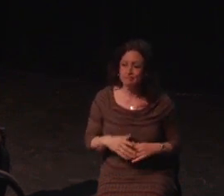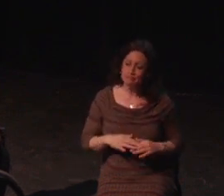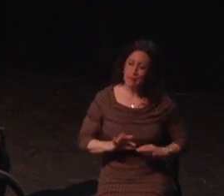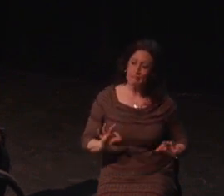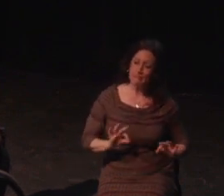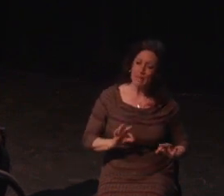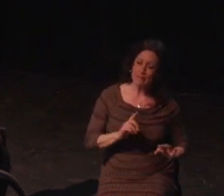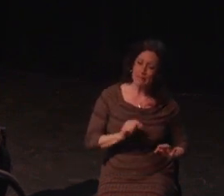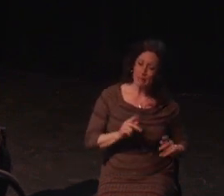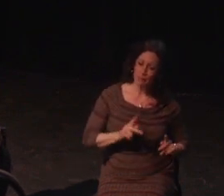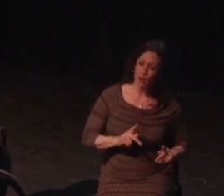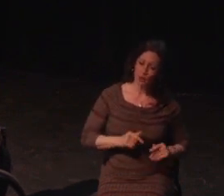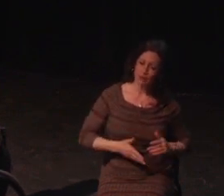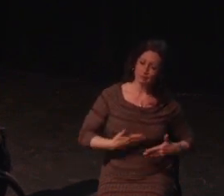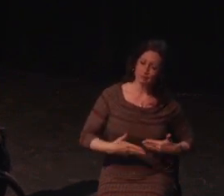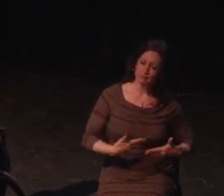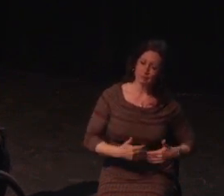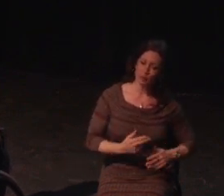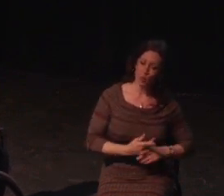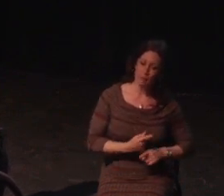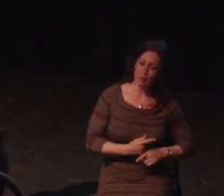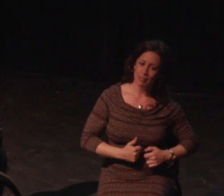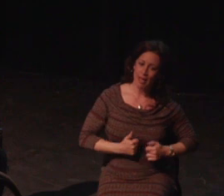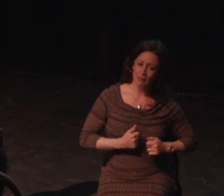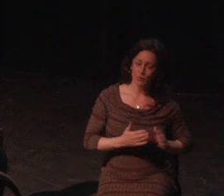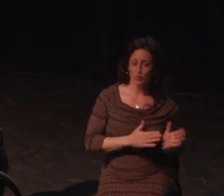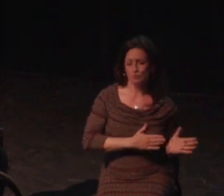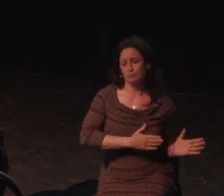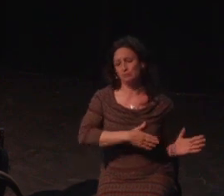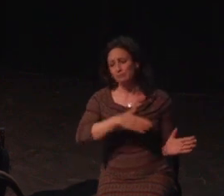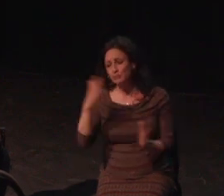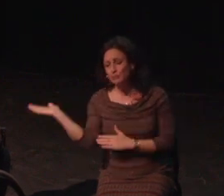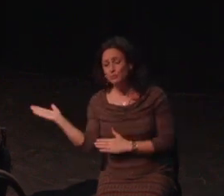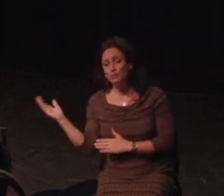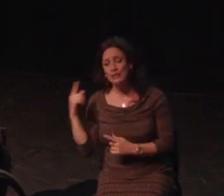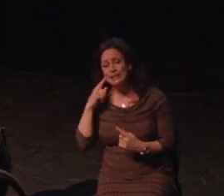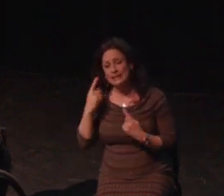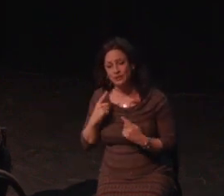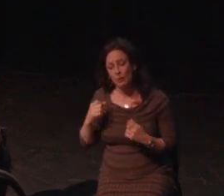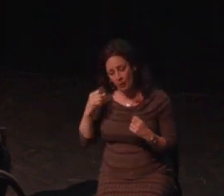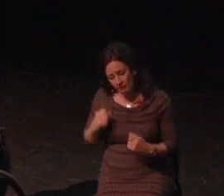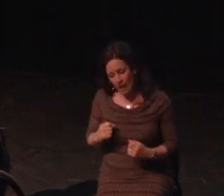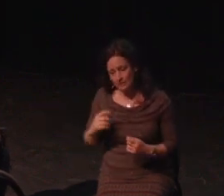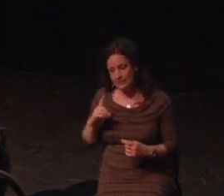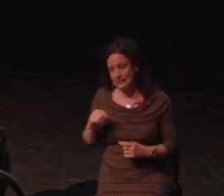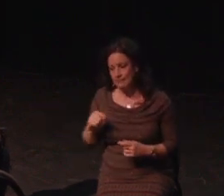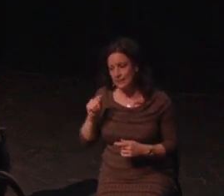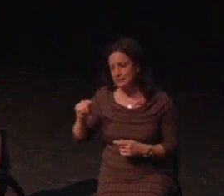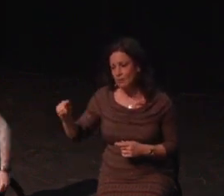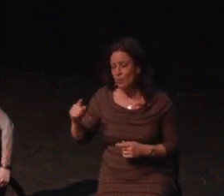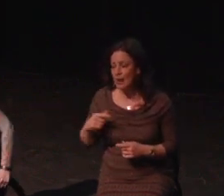So much has been accomplished in the past couple years, and I'm so proud of you as an industry.